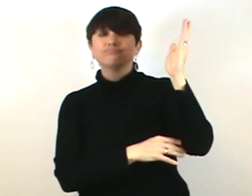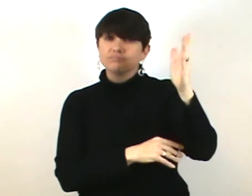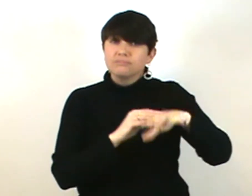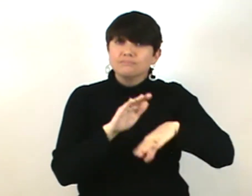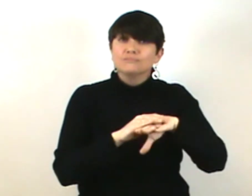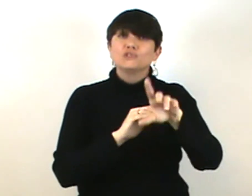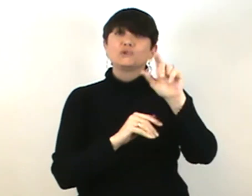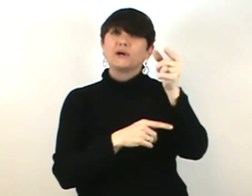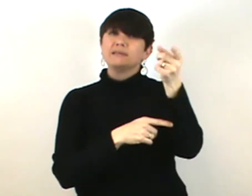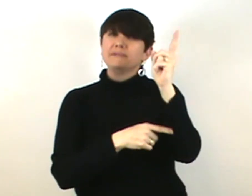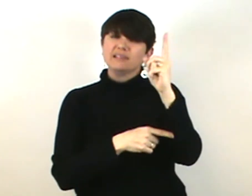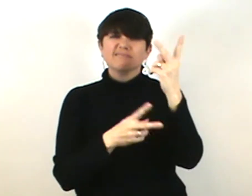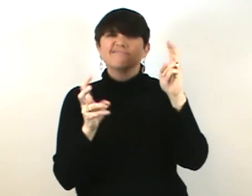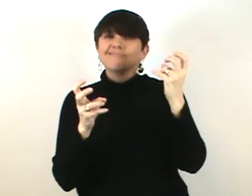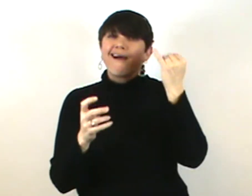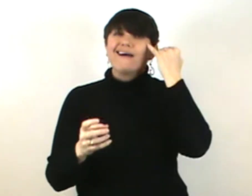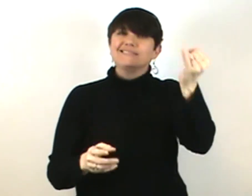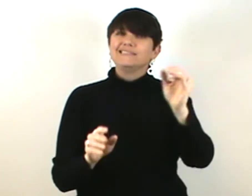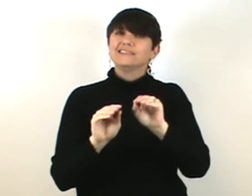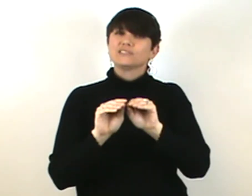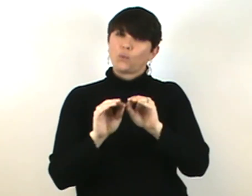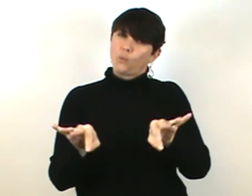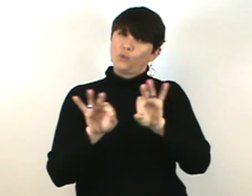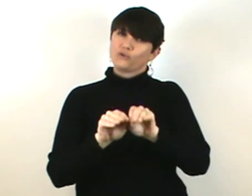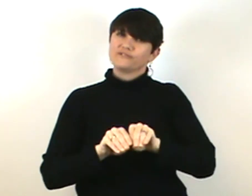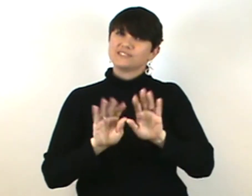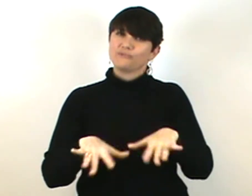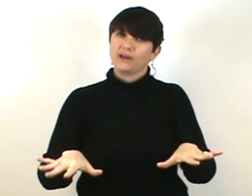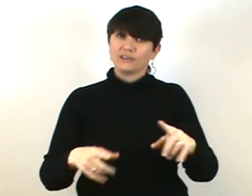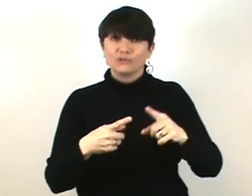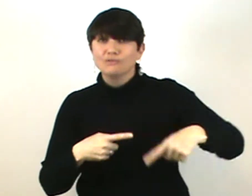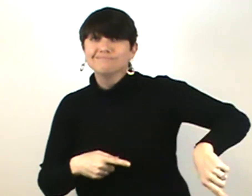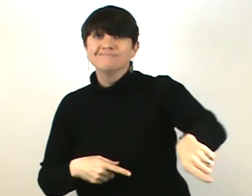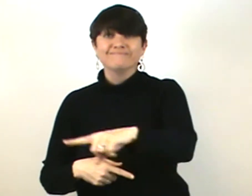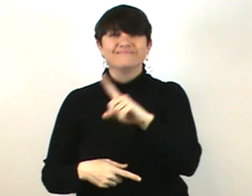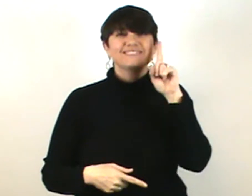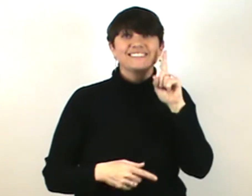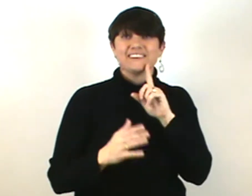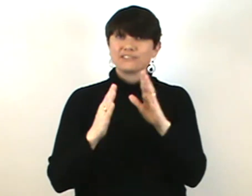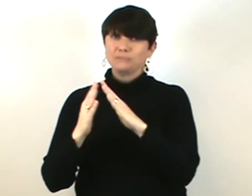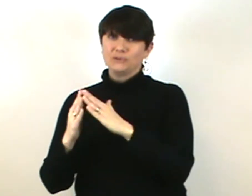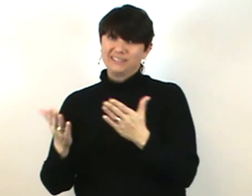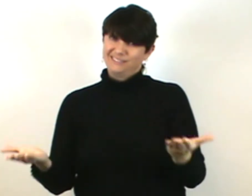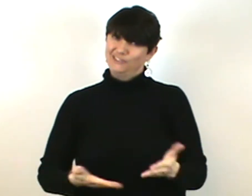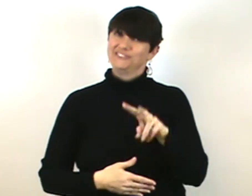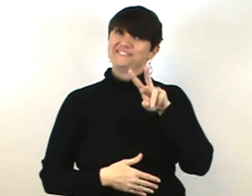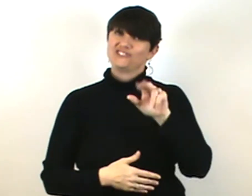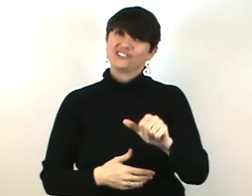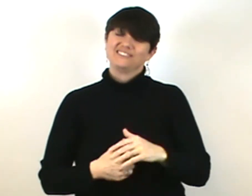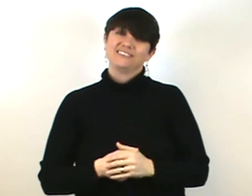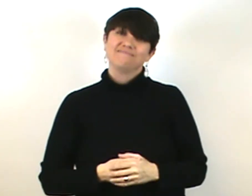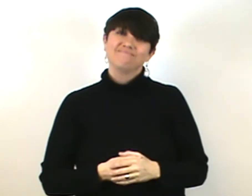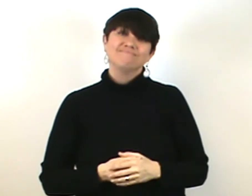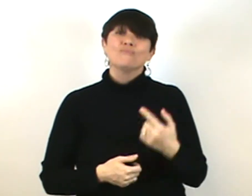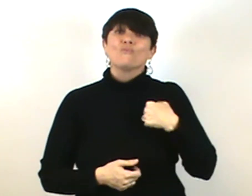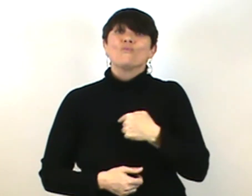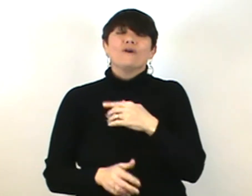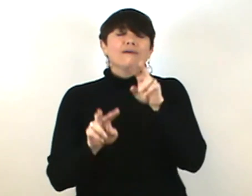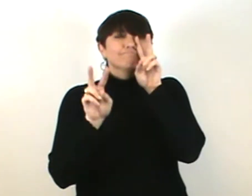will present for 20 minutes - in a Ted Talks style "Ideas Worth Spreading" To all of us, to the Deaf community here in Virginia